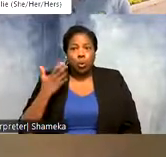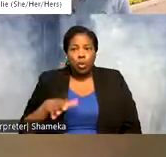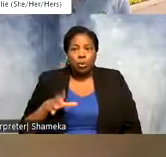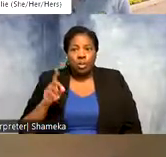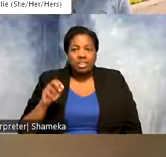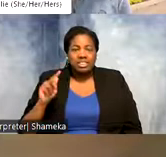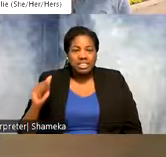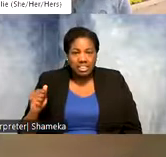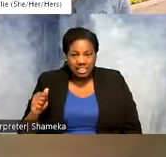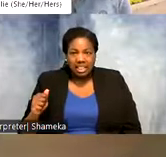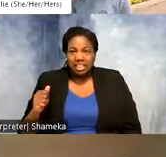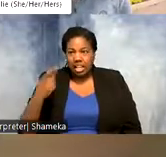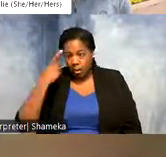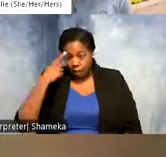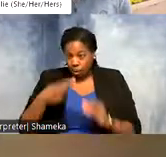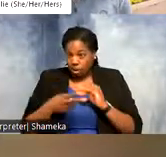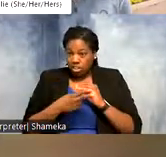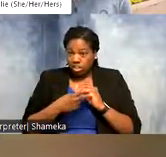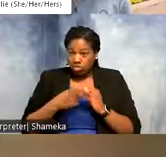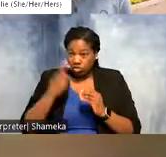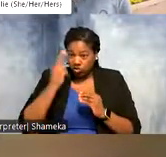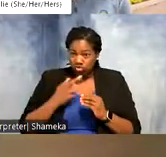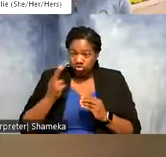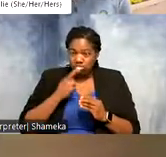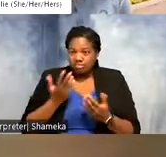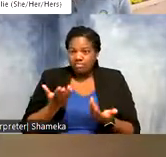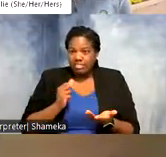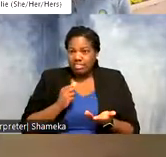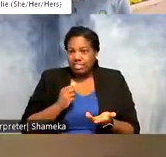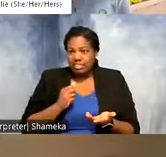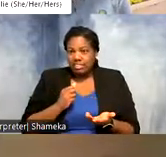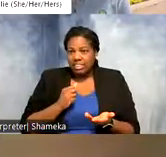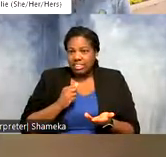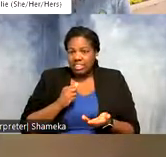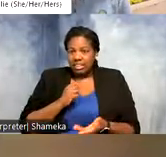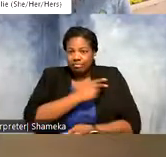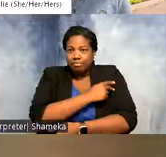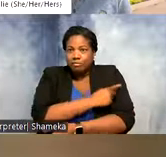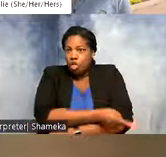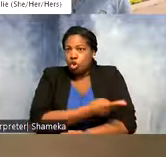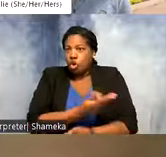looking for conservation purposes because it's no longer on the bird. So one thing I can do with the